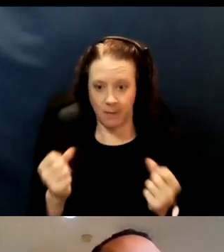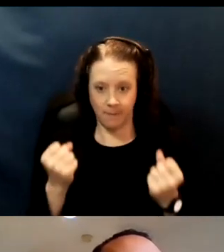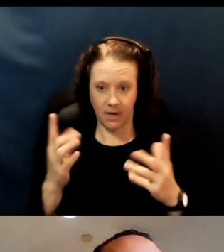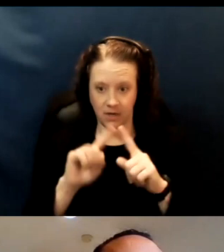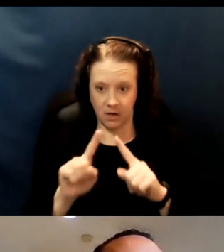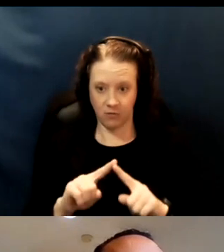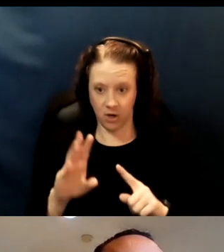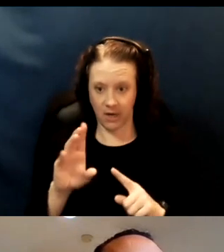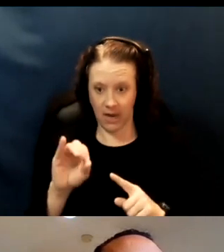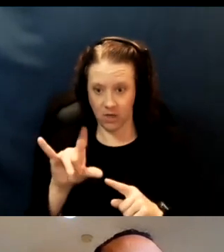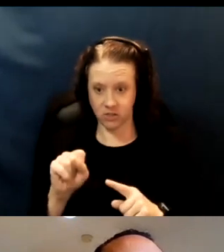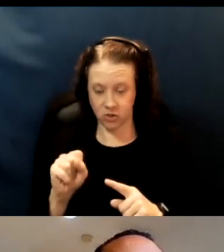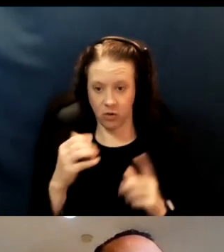You can see the ones that are listed